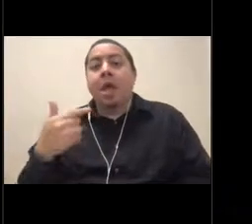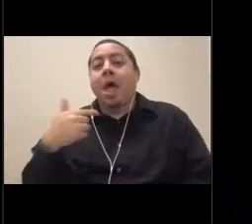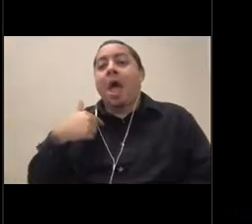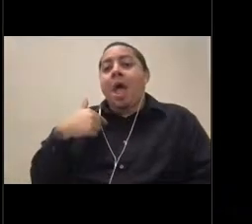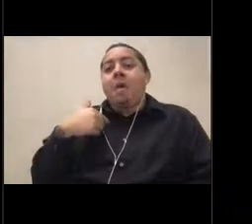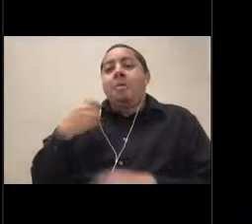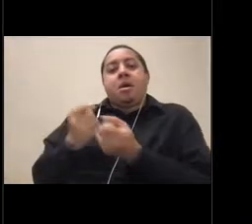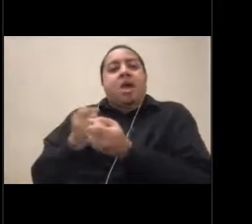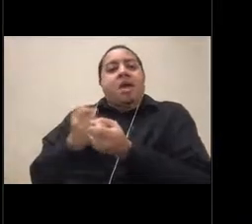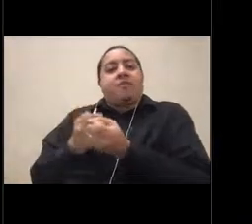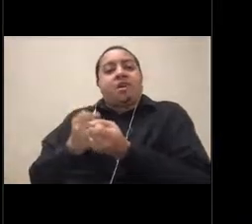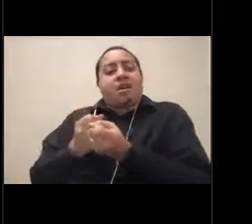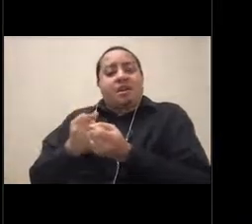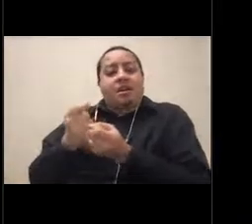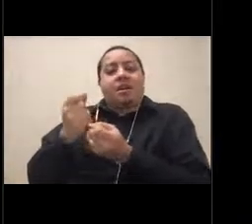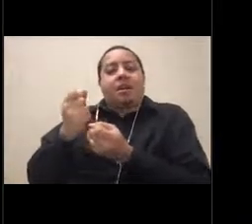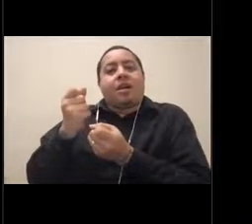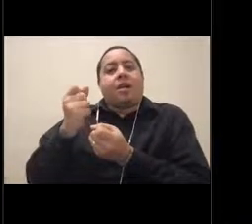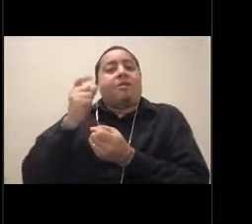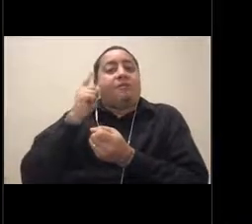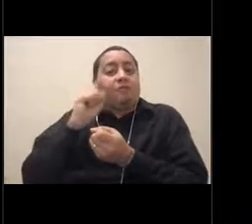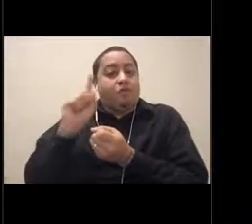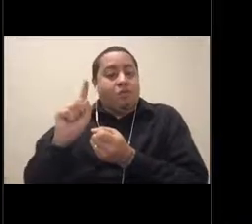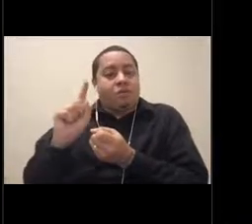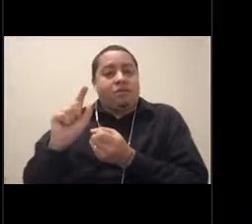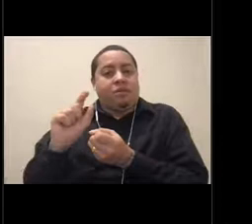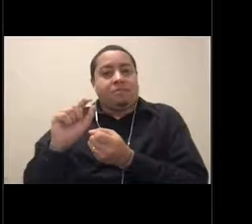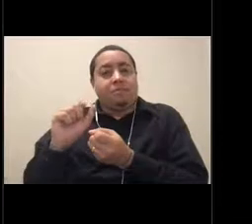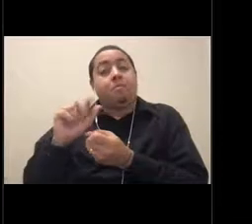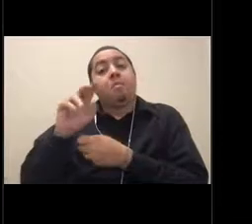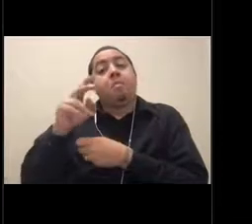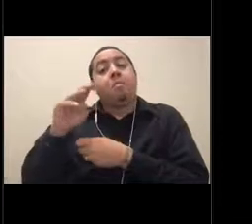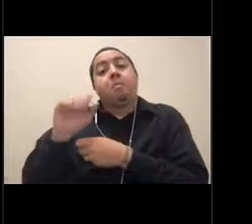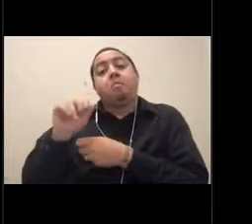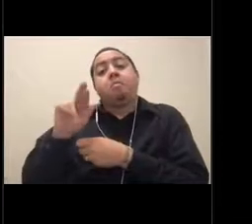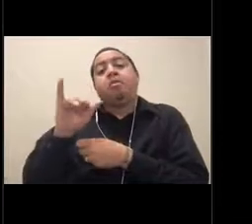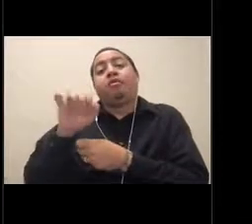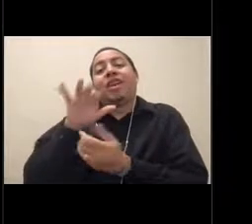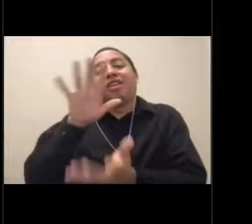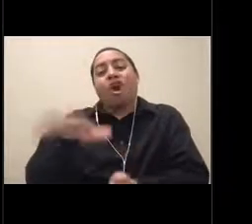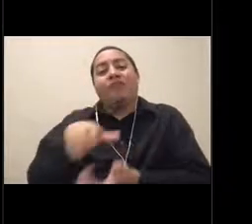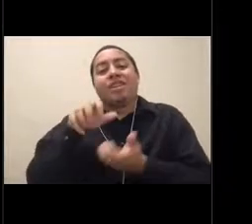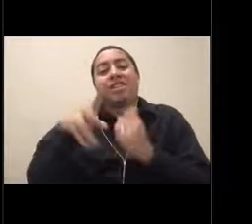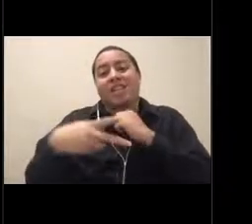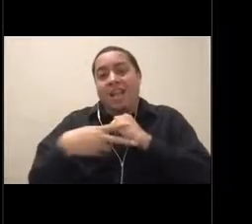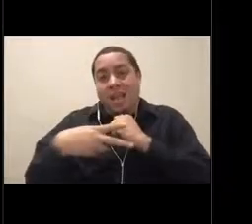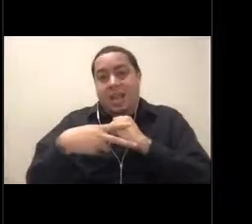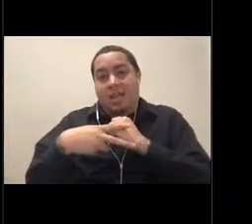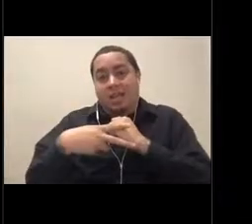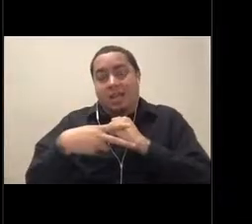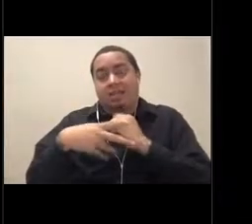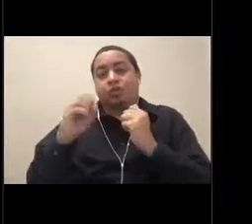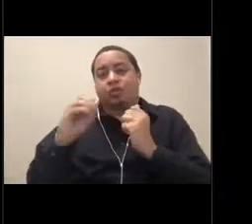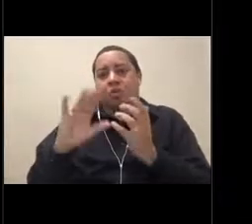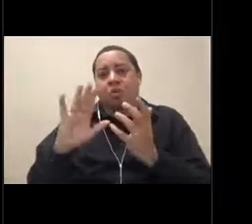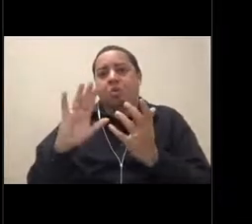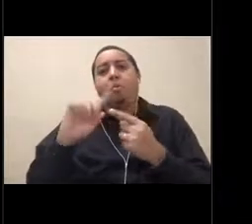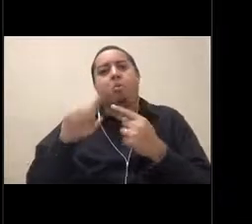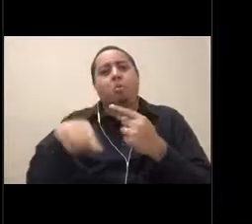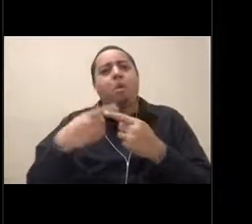when it's done in a sustainable manner. And a fun fact. All marine algae are edible. Totally fine. Some taste better than others,